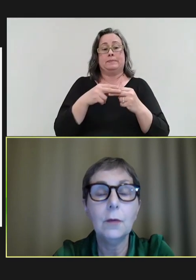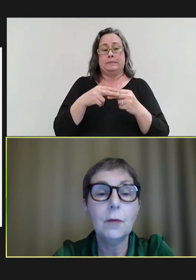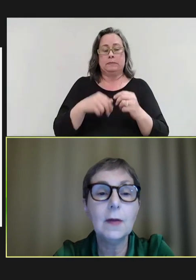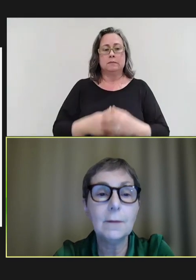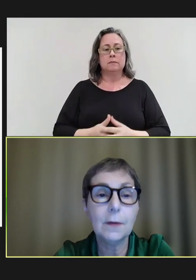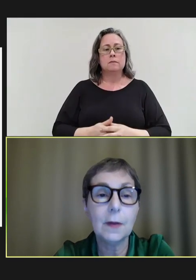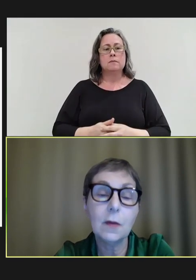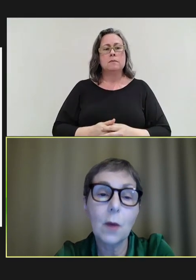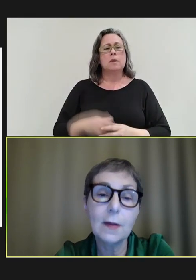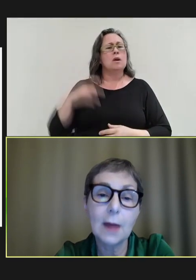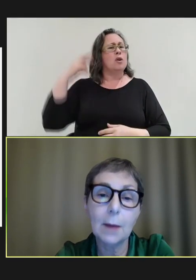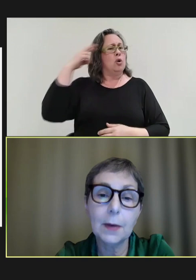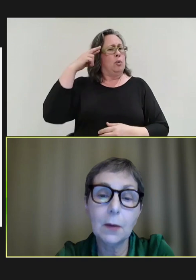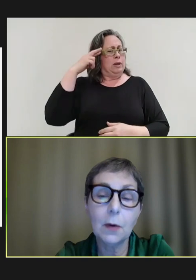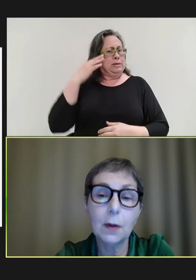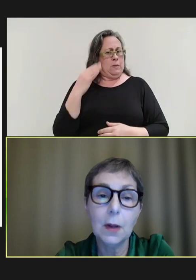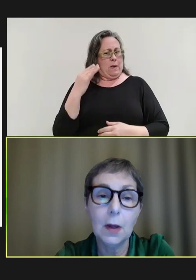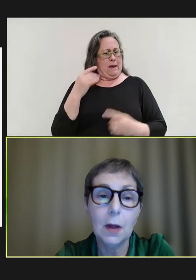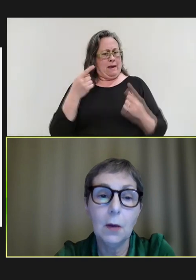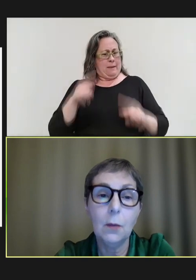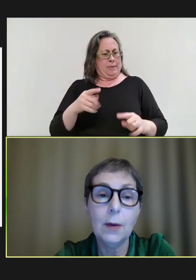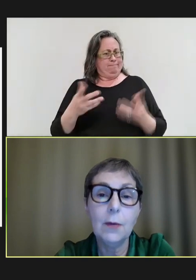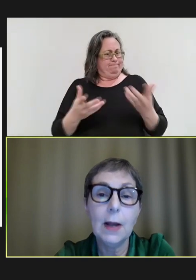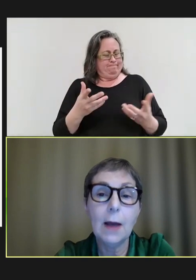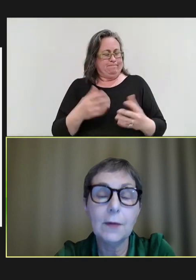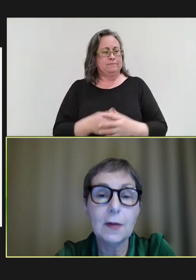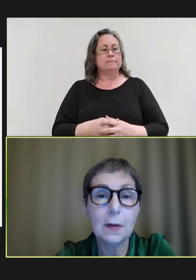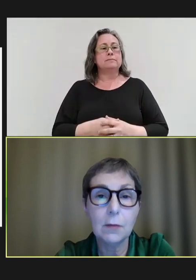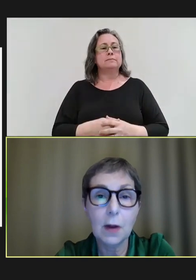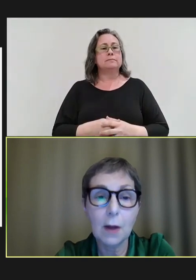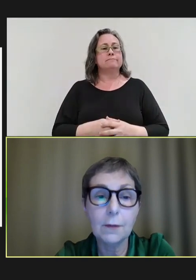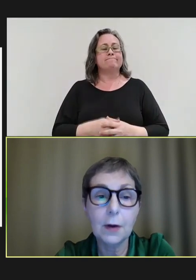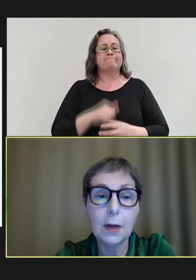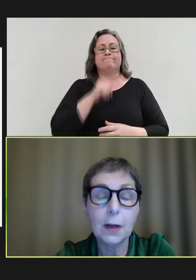The reason for this -- why is it happening? Well, we really haven't seen the recovery